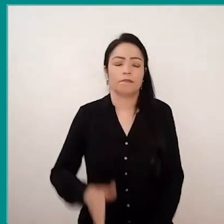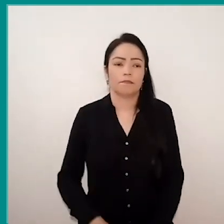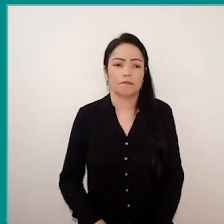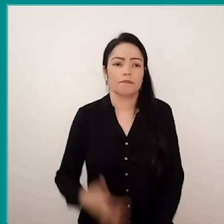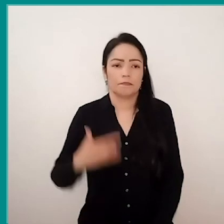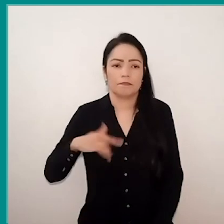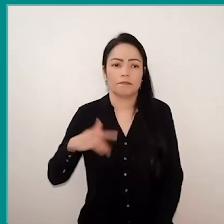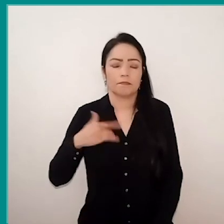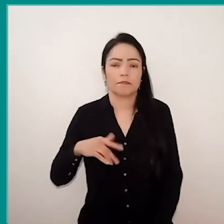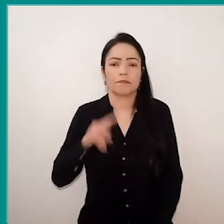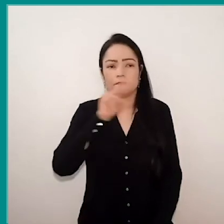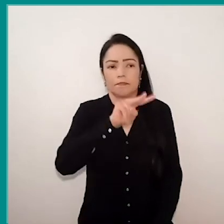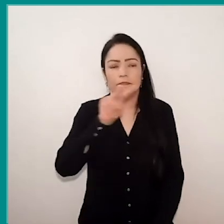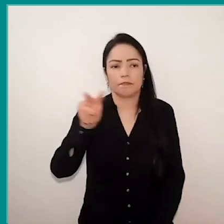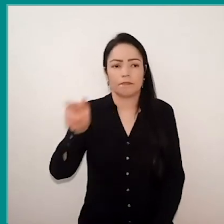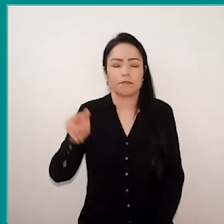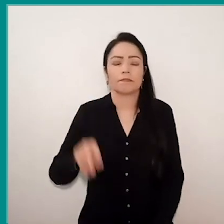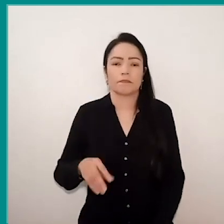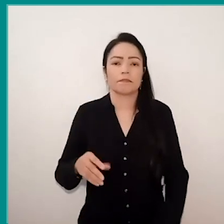we see that these teenagers, these young people,